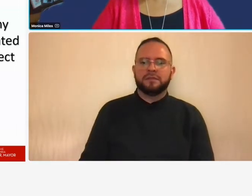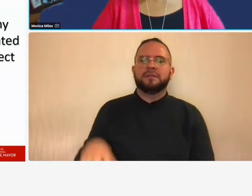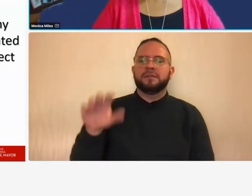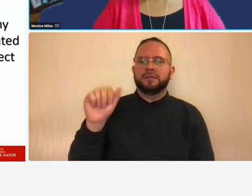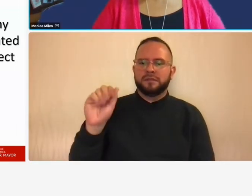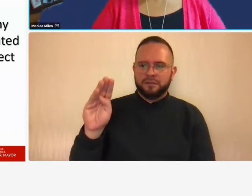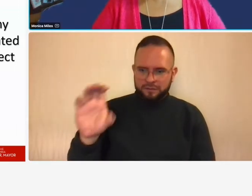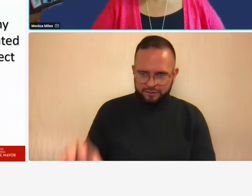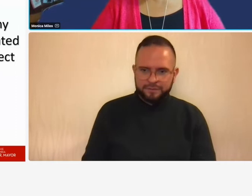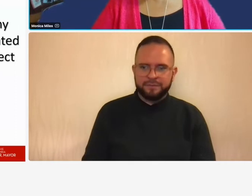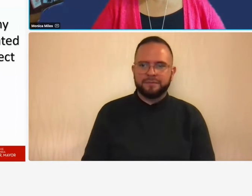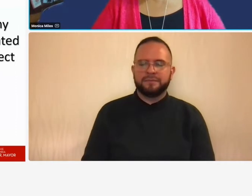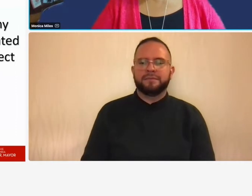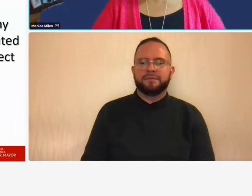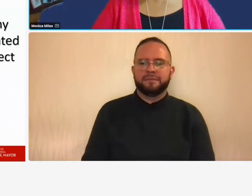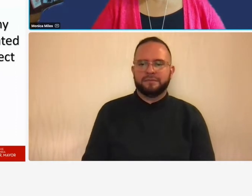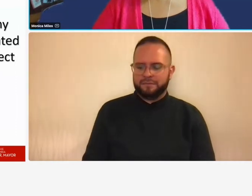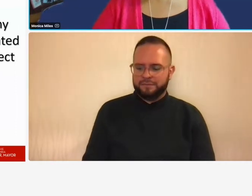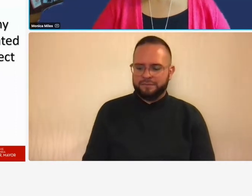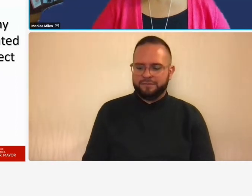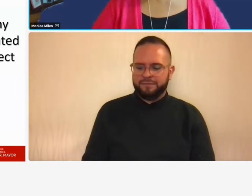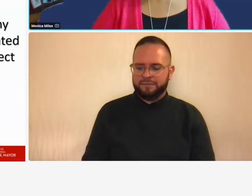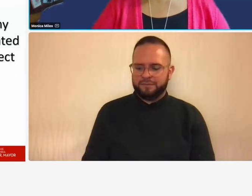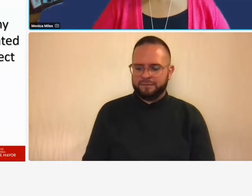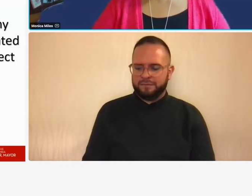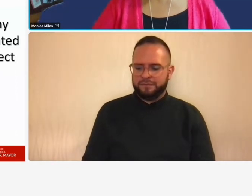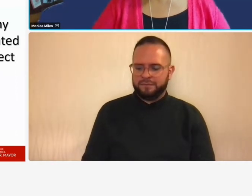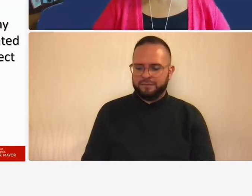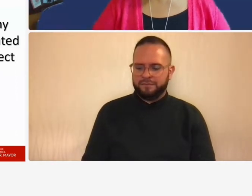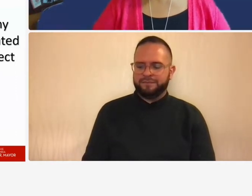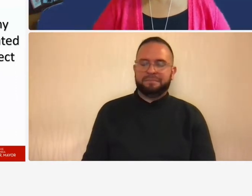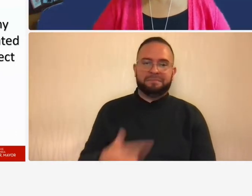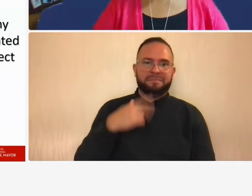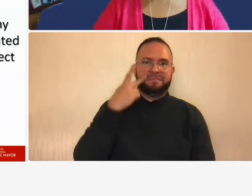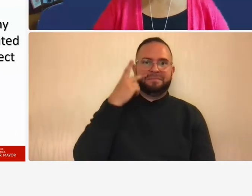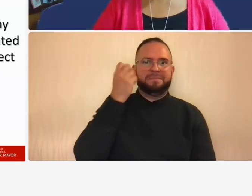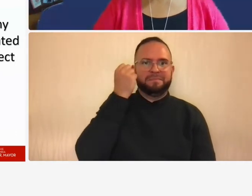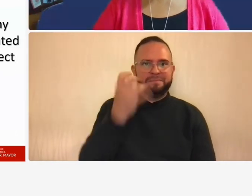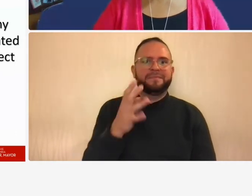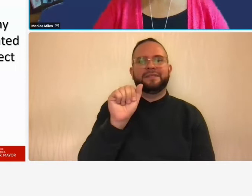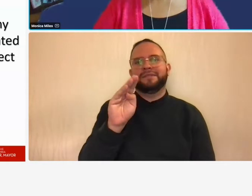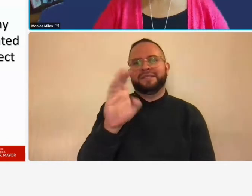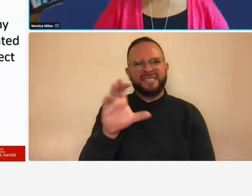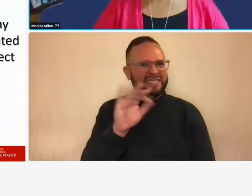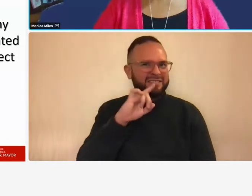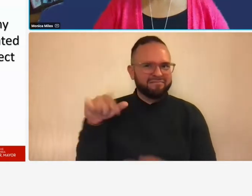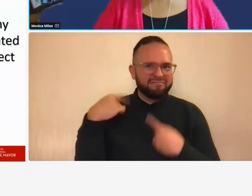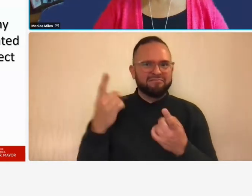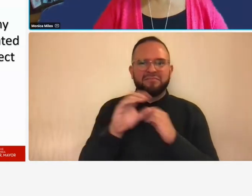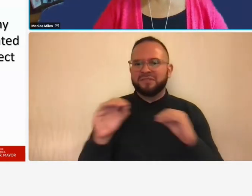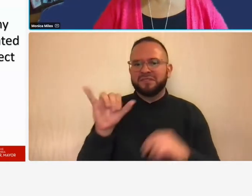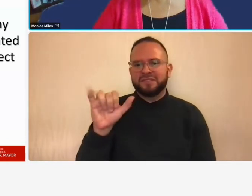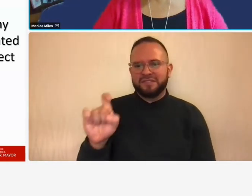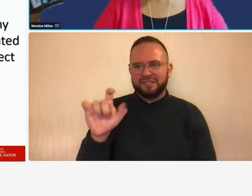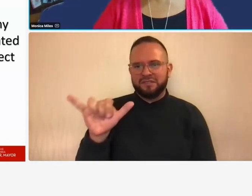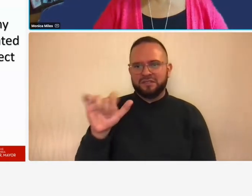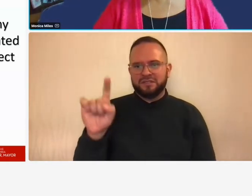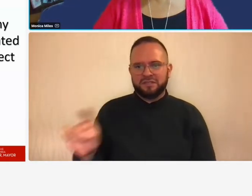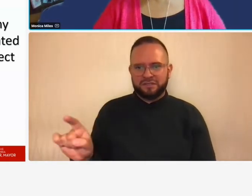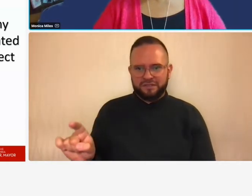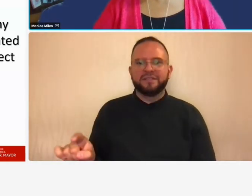abc okay so i see a lot of abcs i haven't seen any xyz so i'm glad that you knew that that didn't